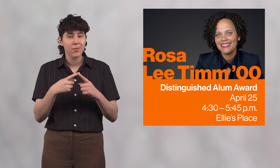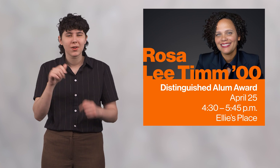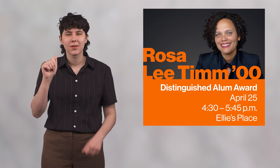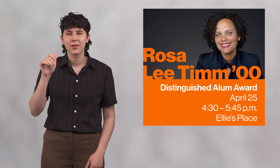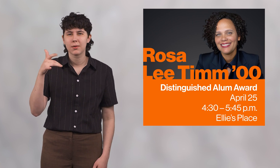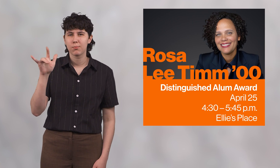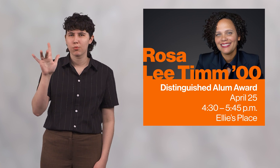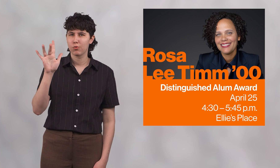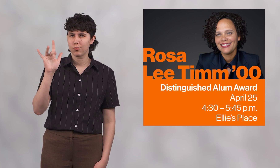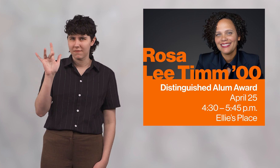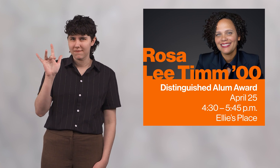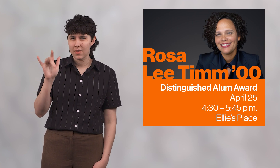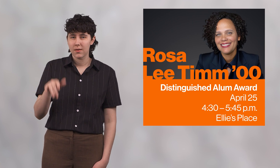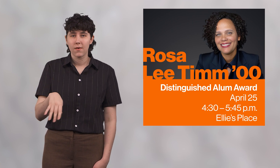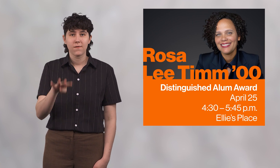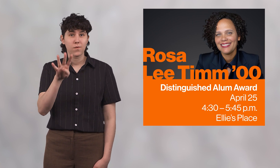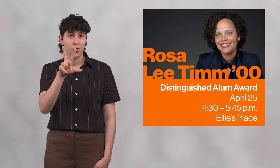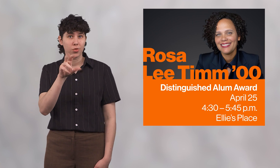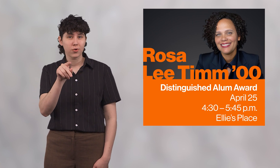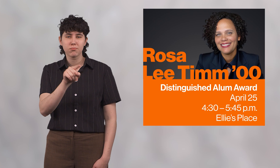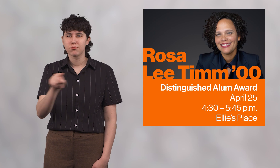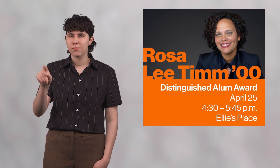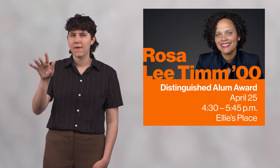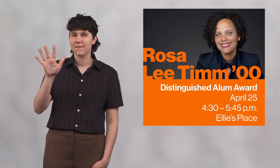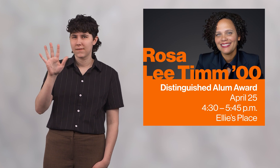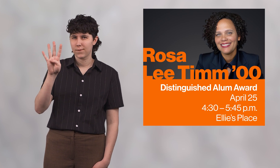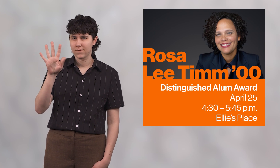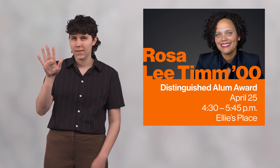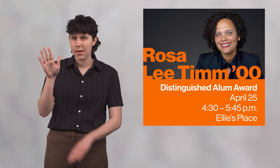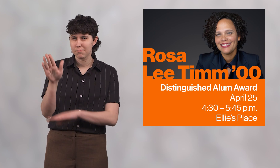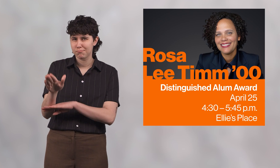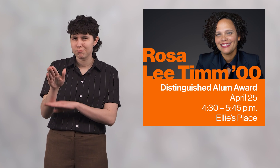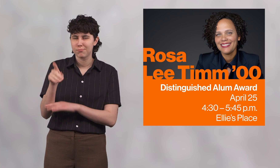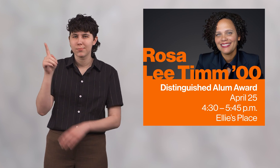on April 25, 4:30 to 5:45 p.m.